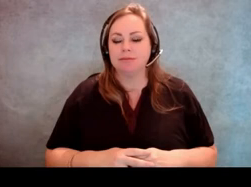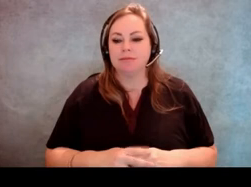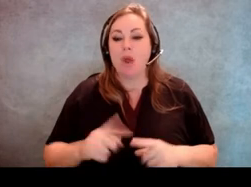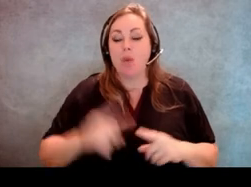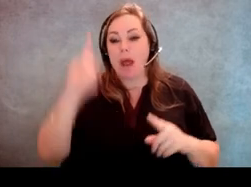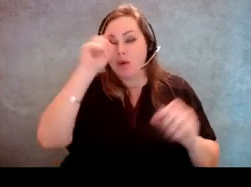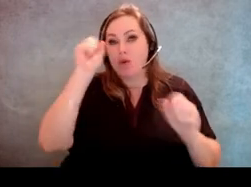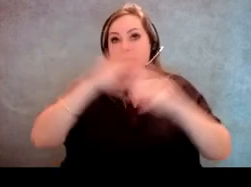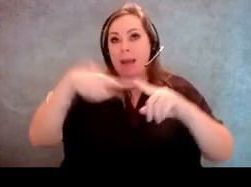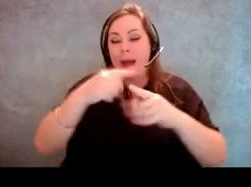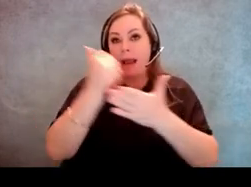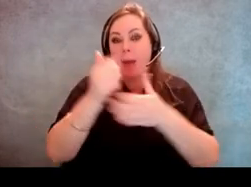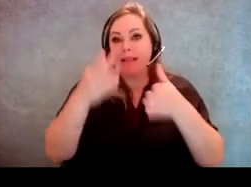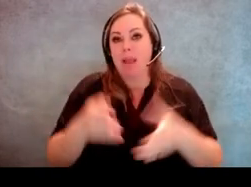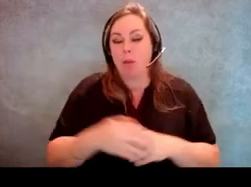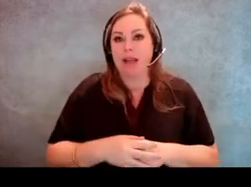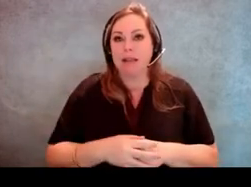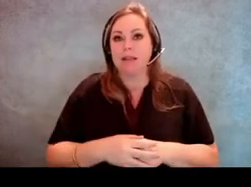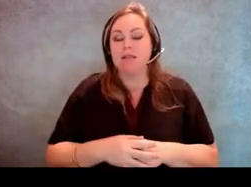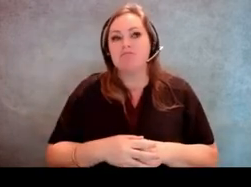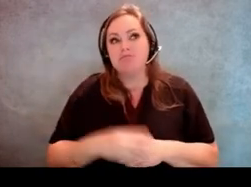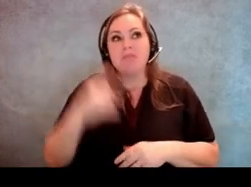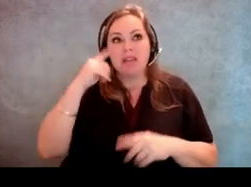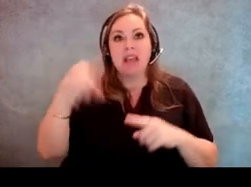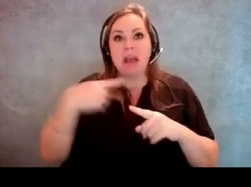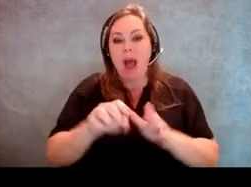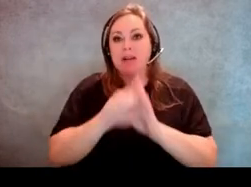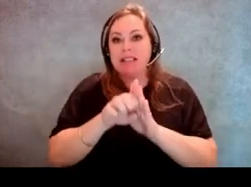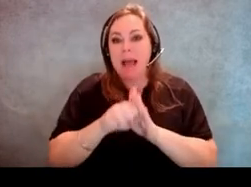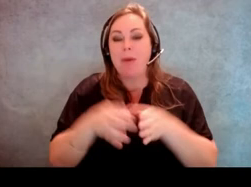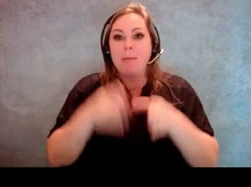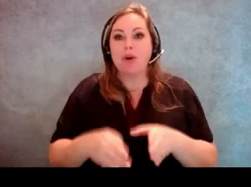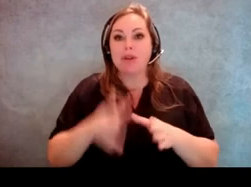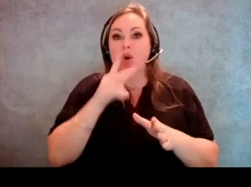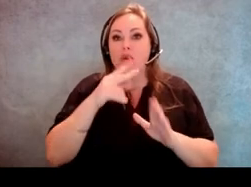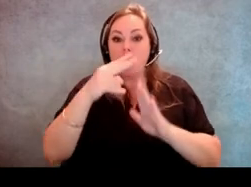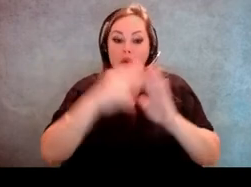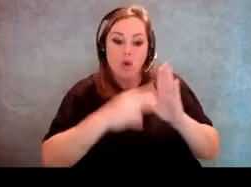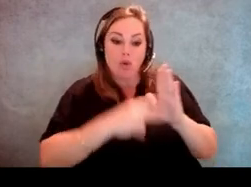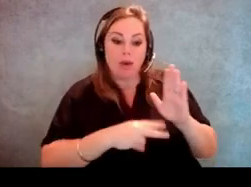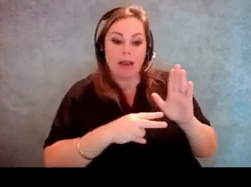when we think of someone assisting somebody, typically we think of things like someone that reads the ballot to someone